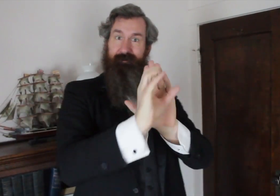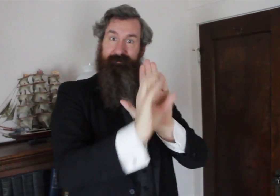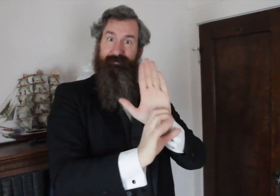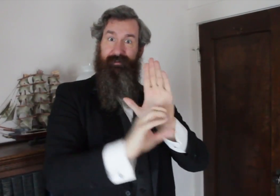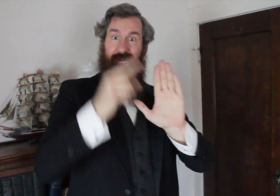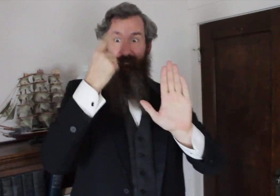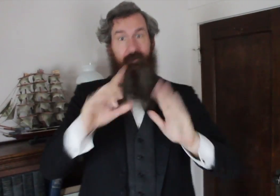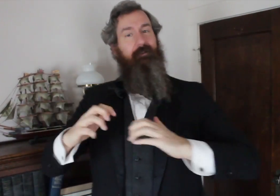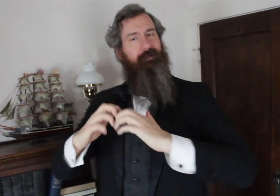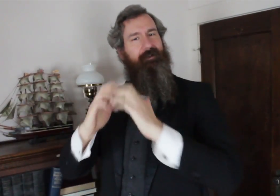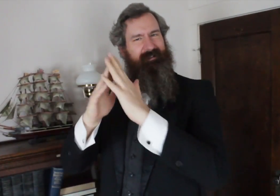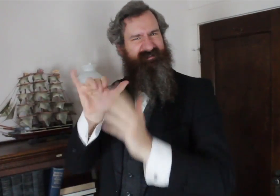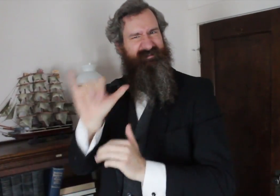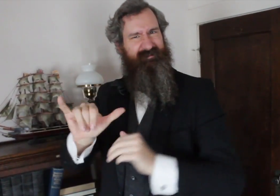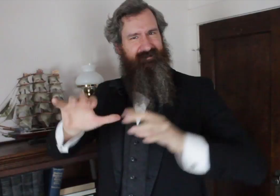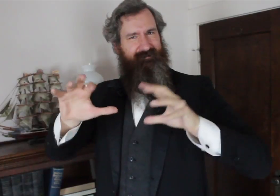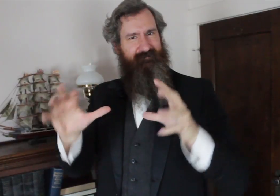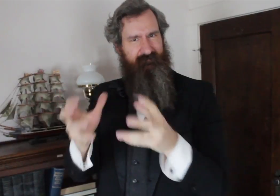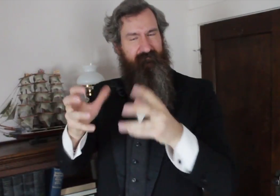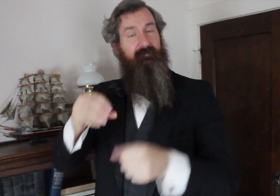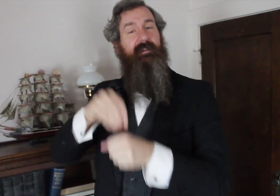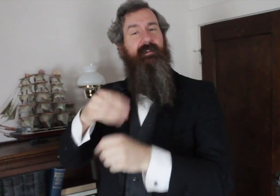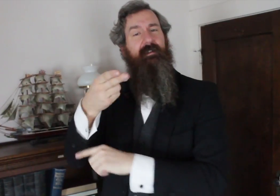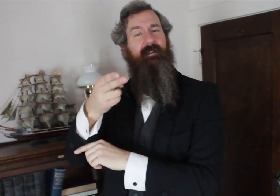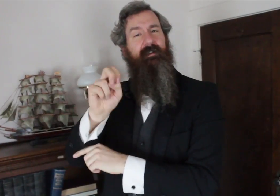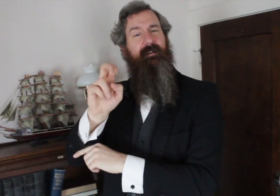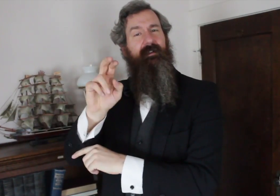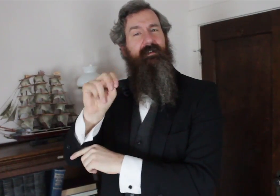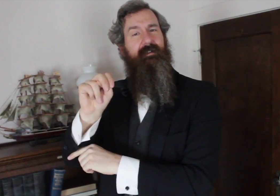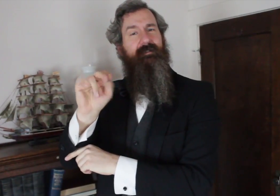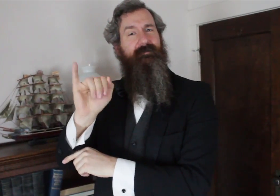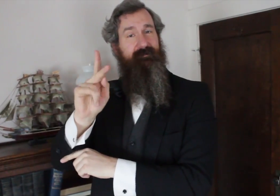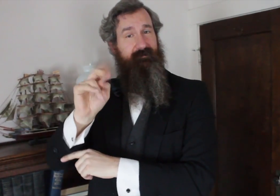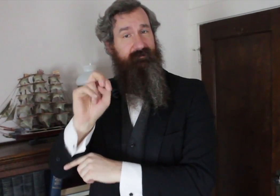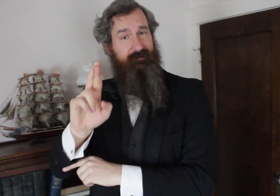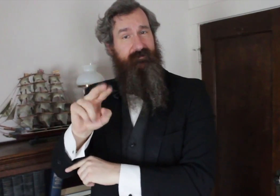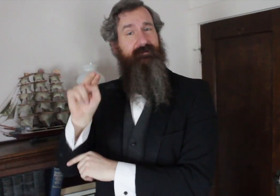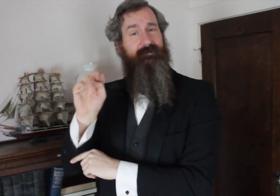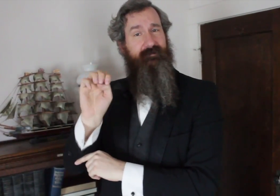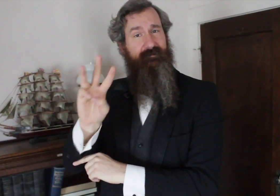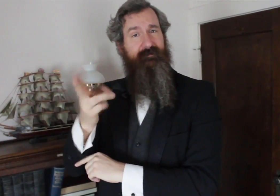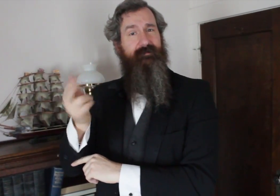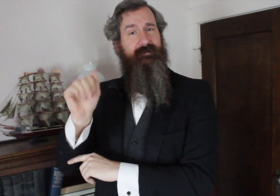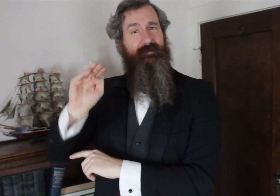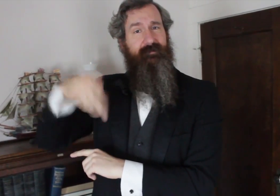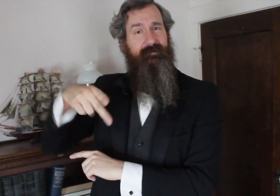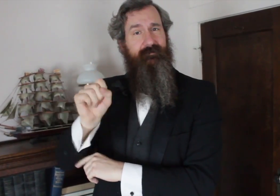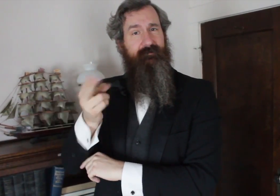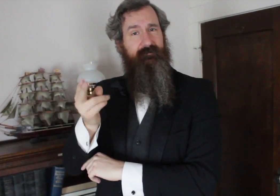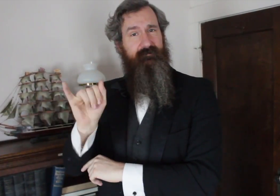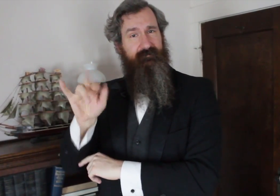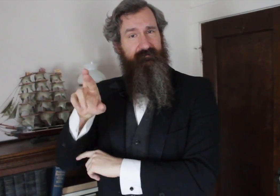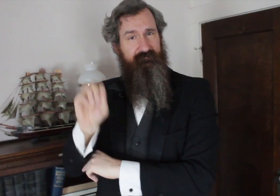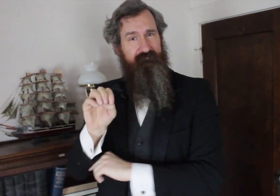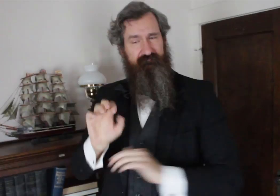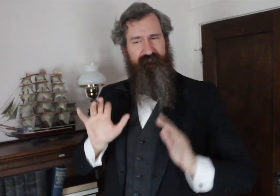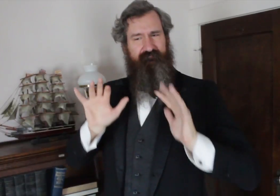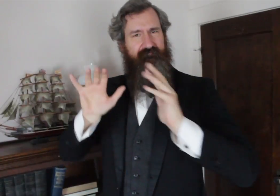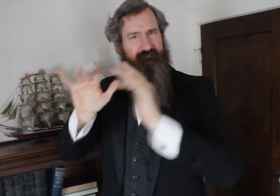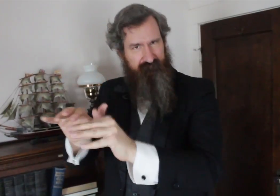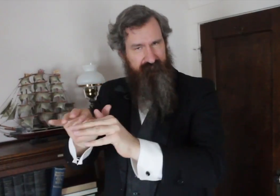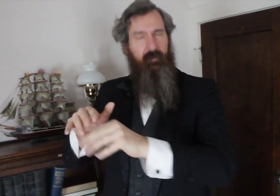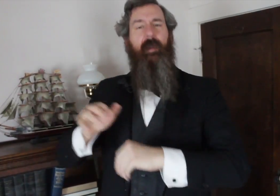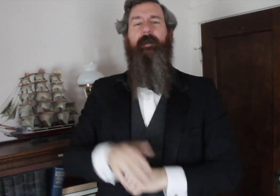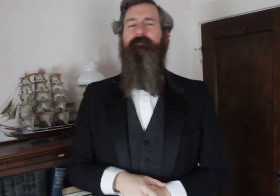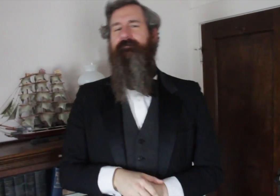the newly formed group, and others gathered for a meeting in Henniker, New Hampshire.